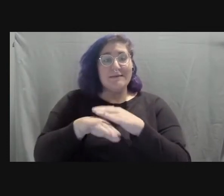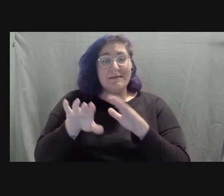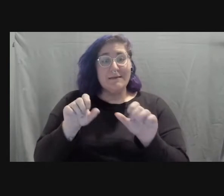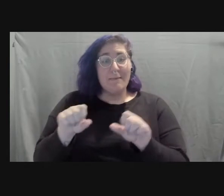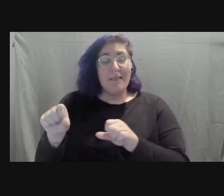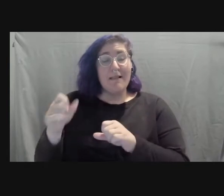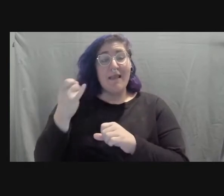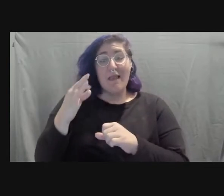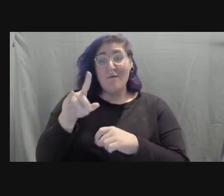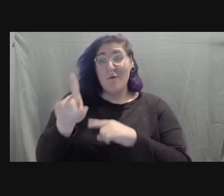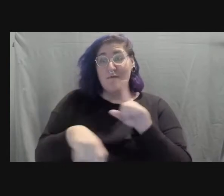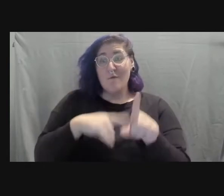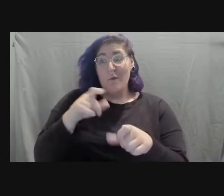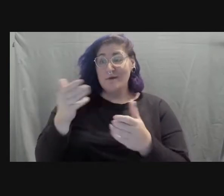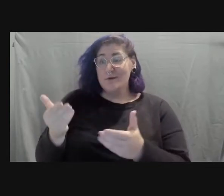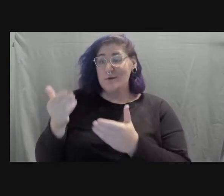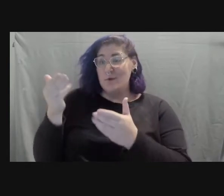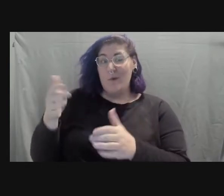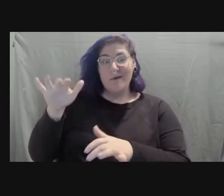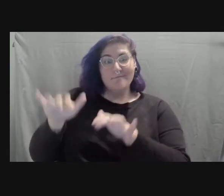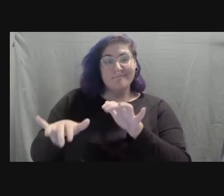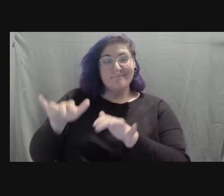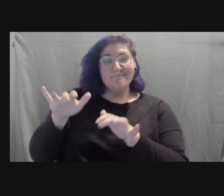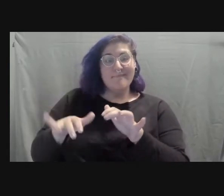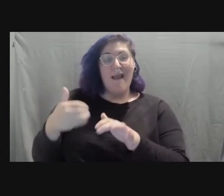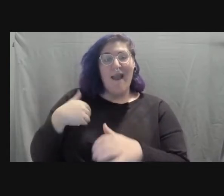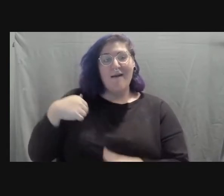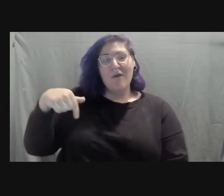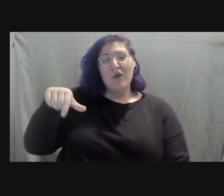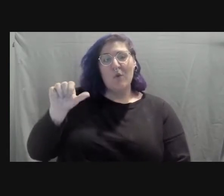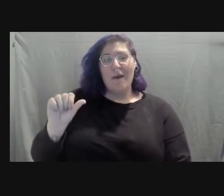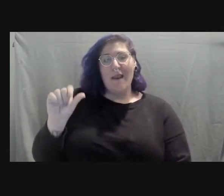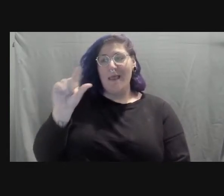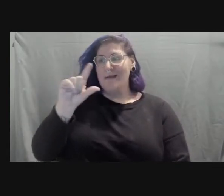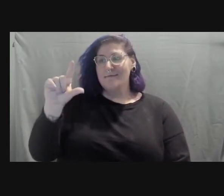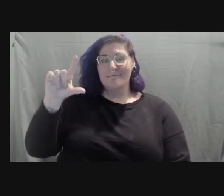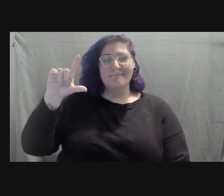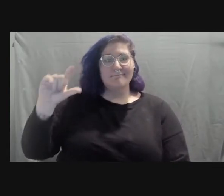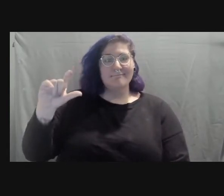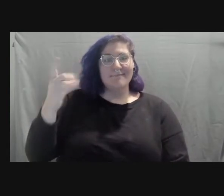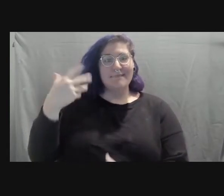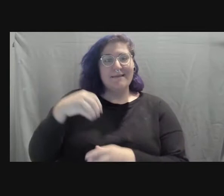There's a Q&A tab in slide O, and we'll address those questions at the end of the session.